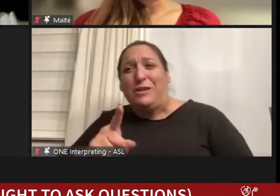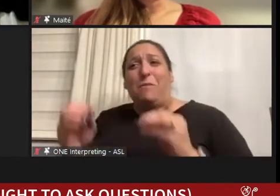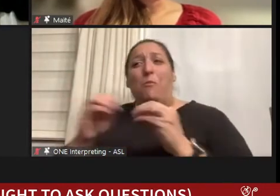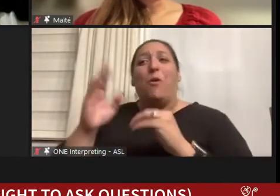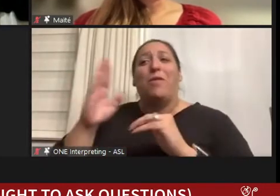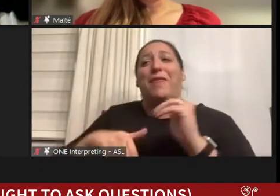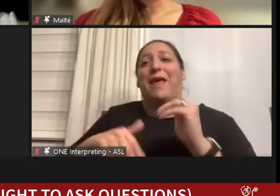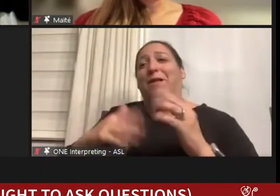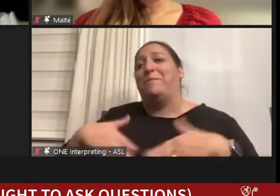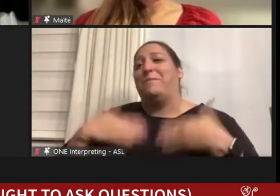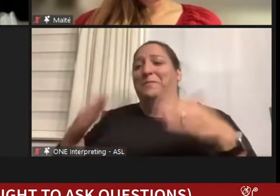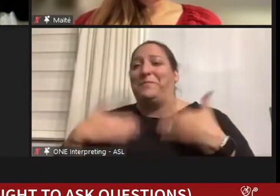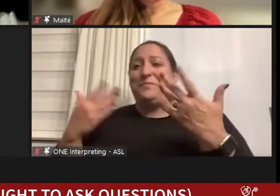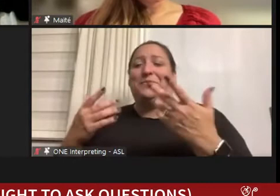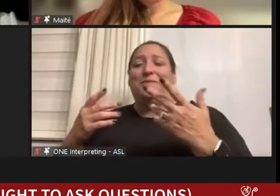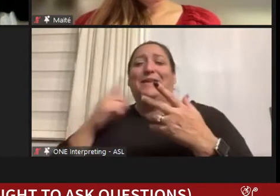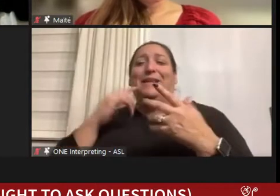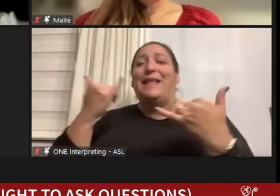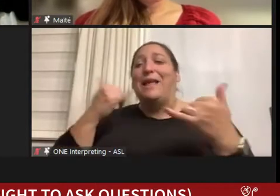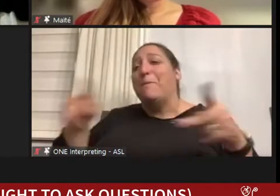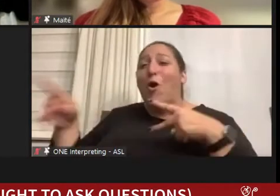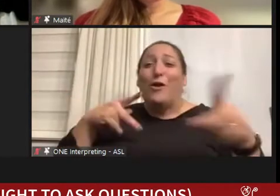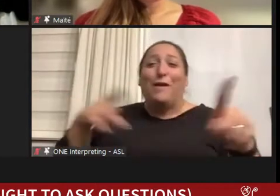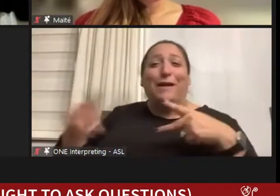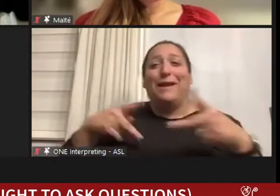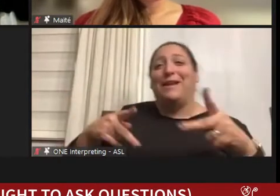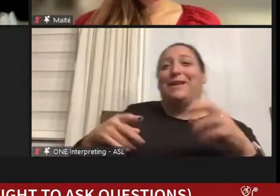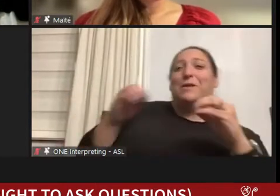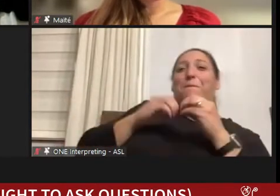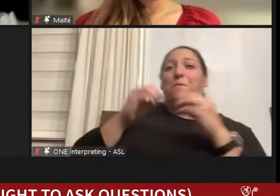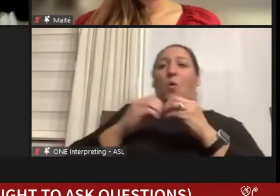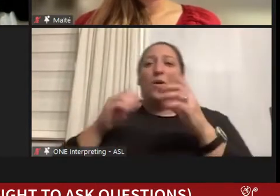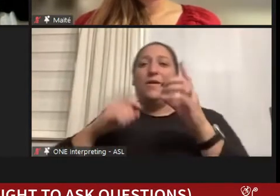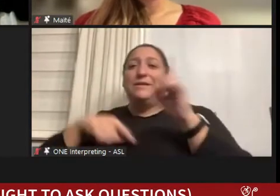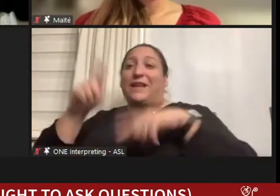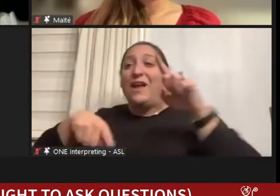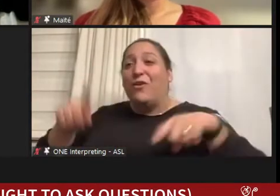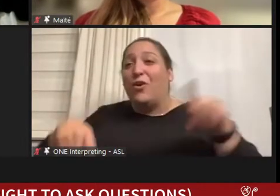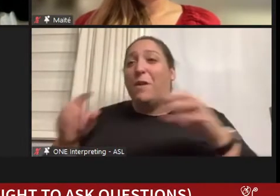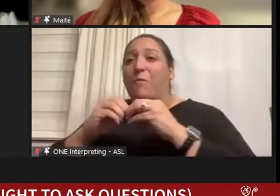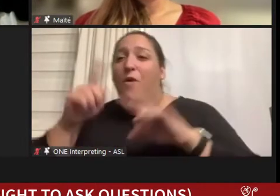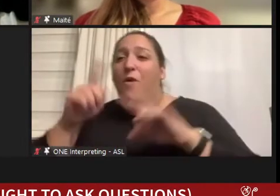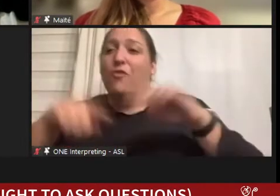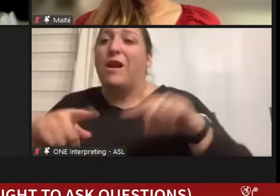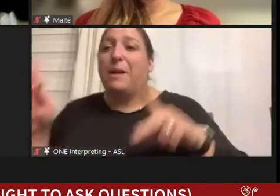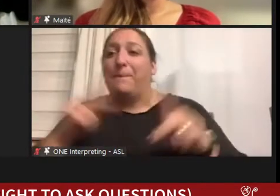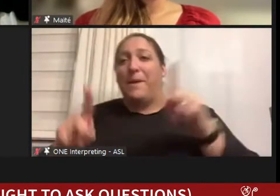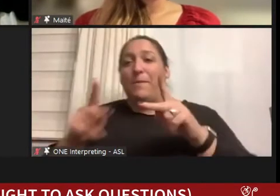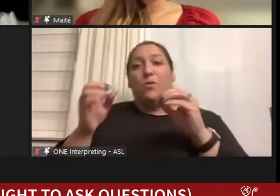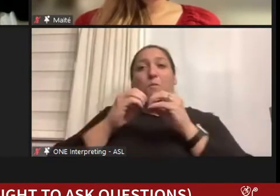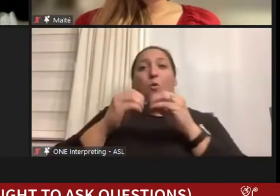sort of like a party, it's the variety of people that make it interesting and keep it interesting. >>PETER POULLOS: